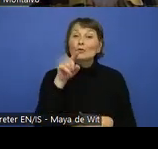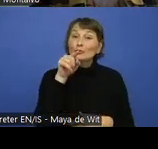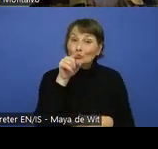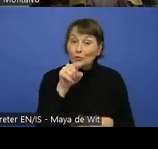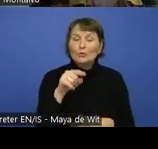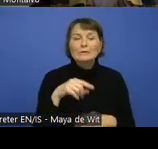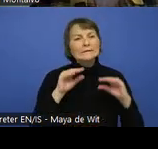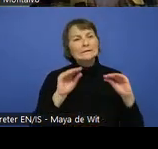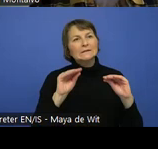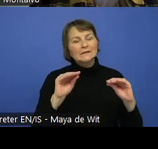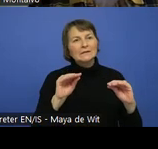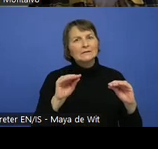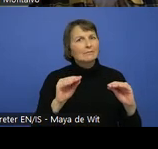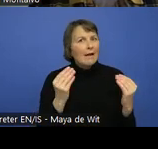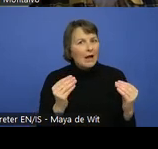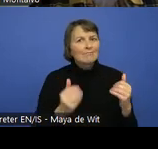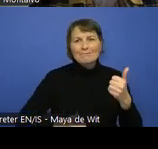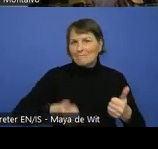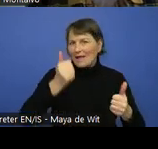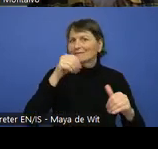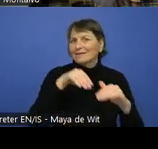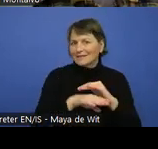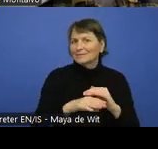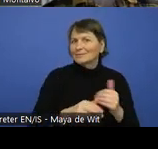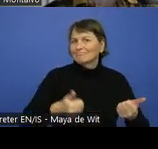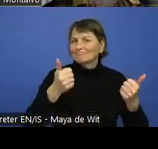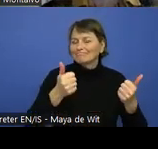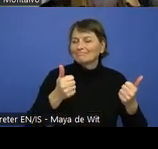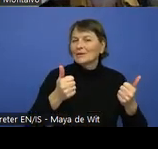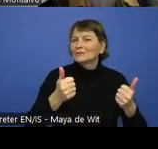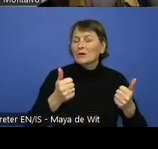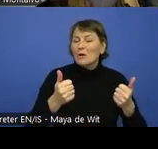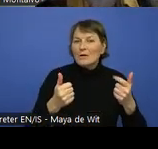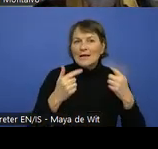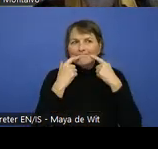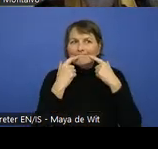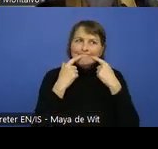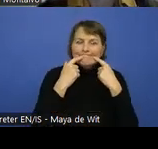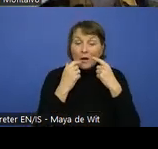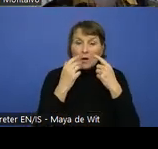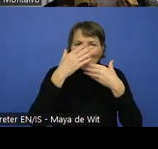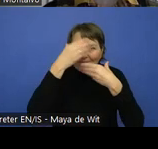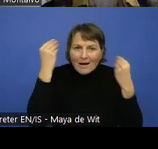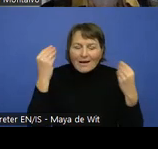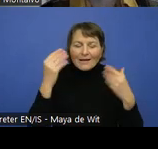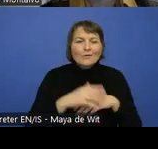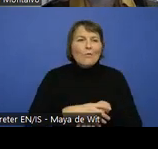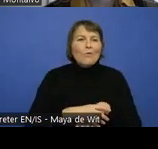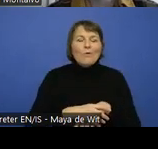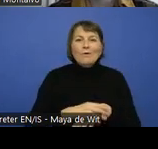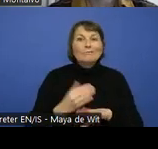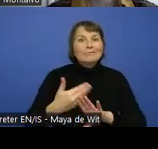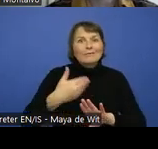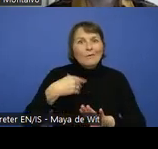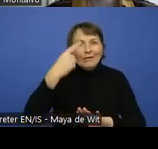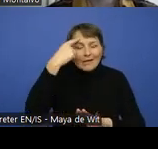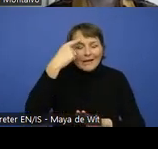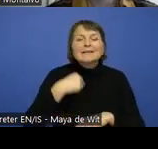There are things that slipped through or we haven't thought about that.